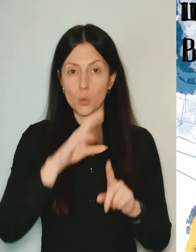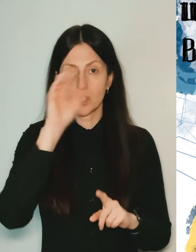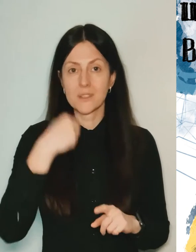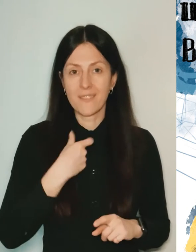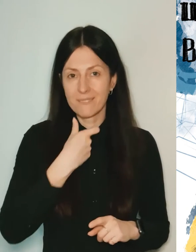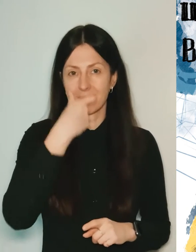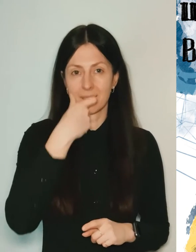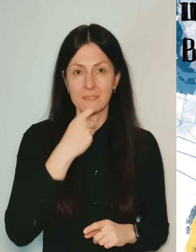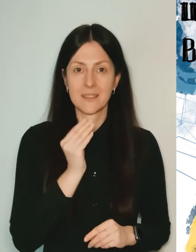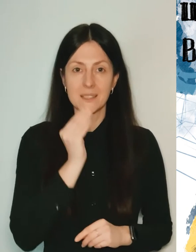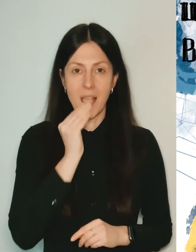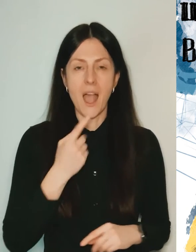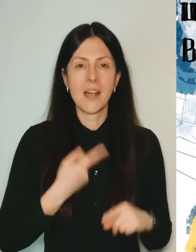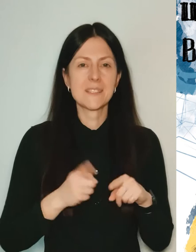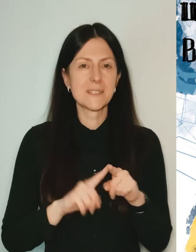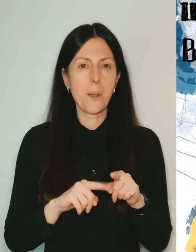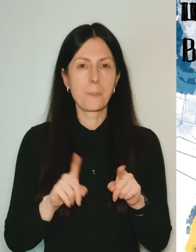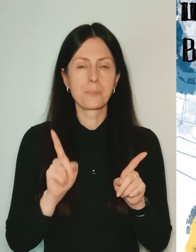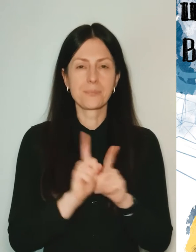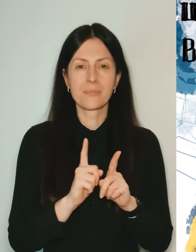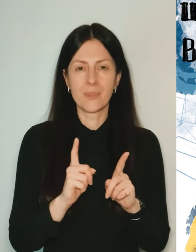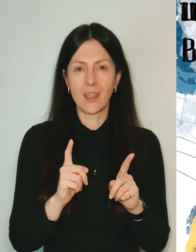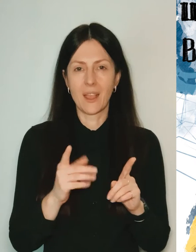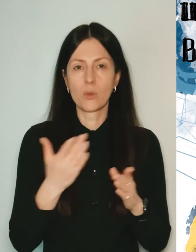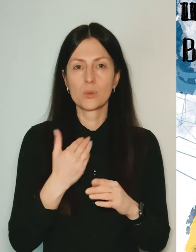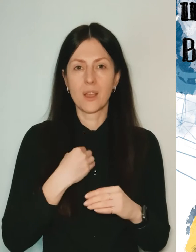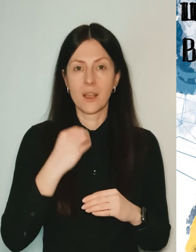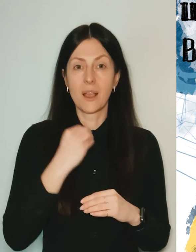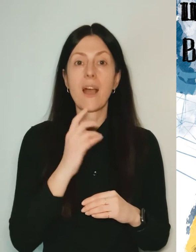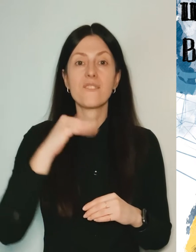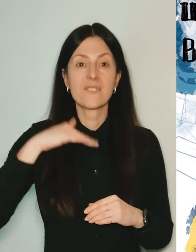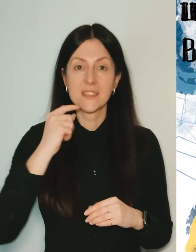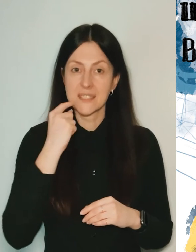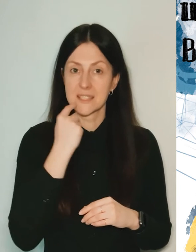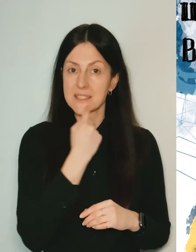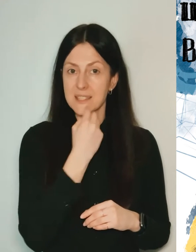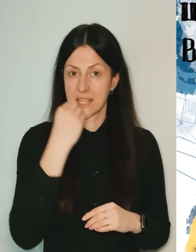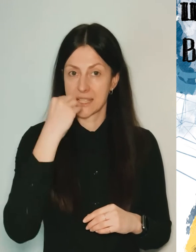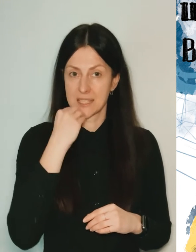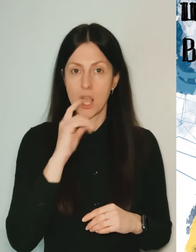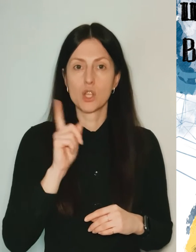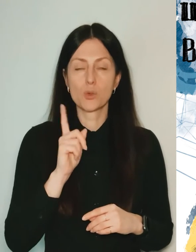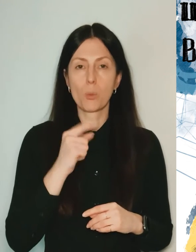The gumguard is the kind of thing I wear on my lower jaw to keep my teeth from grinding at night.